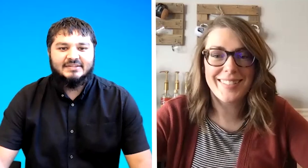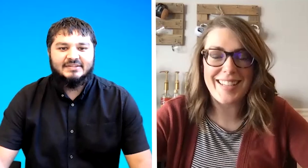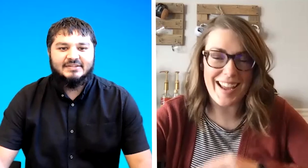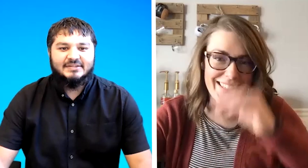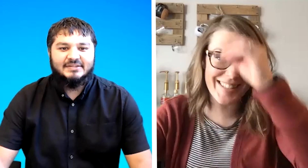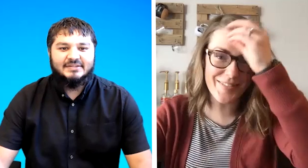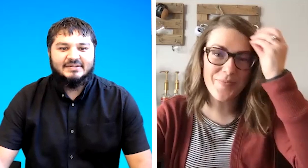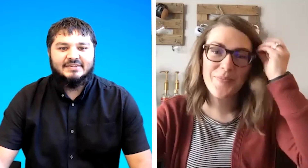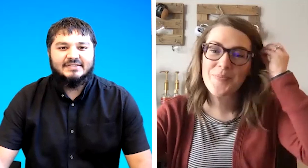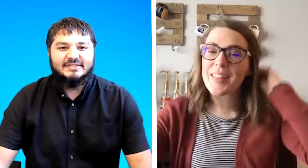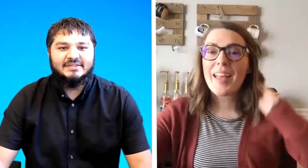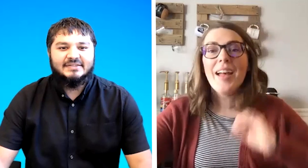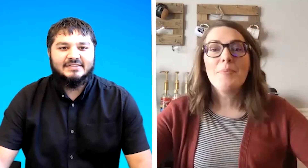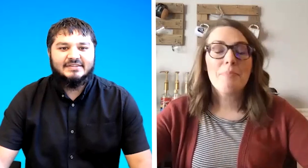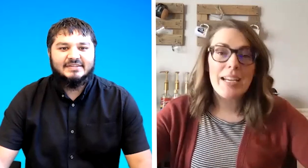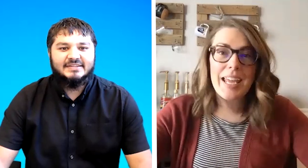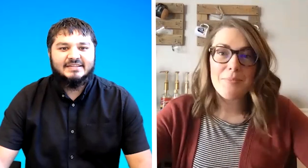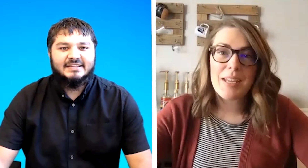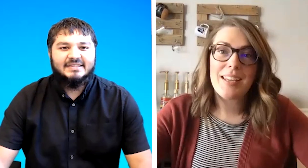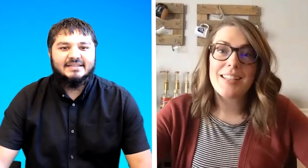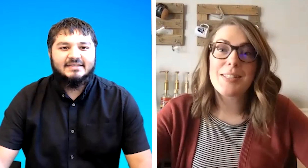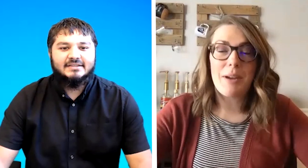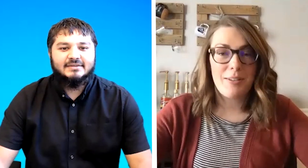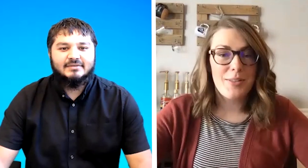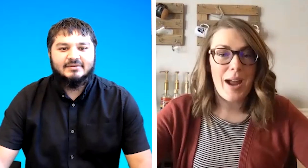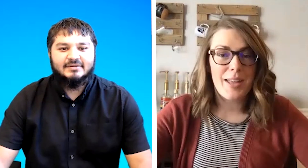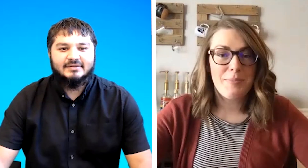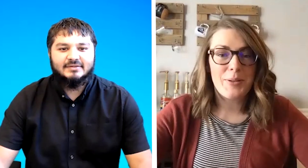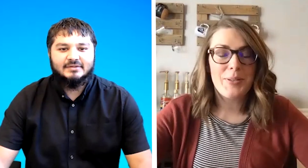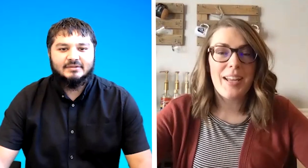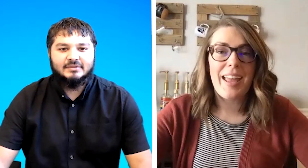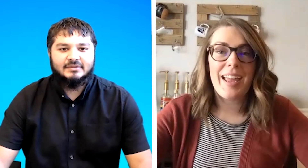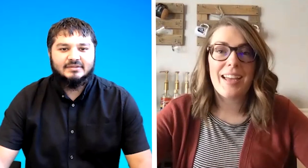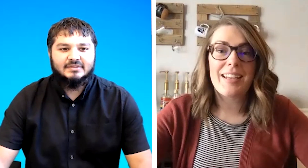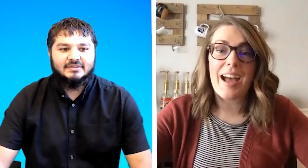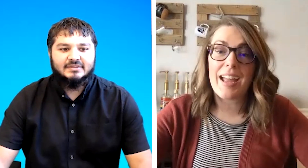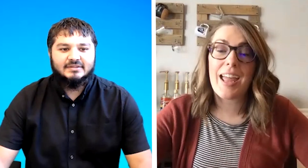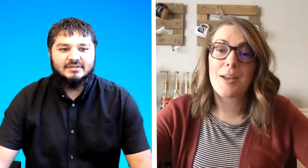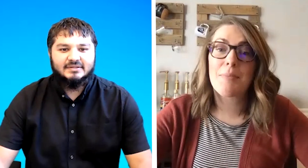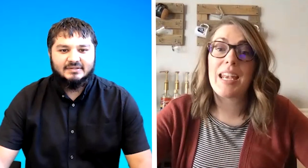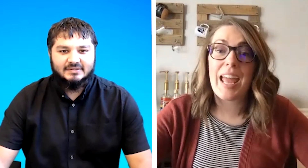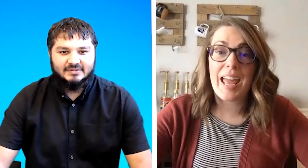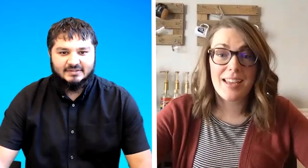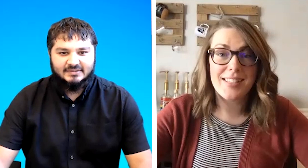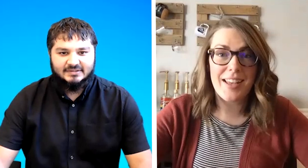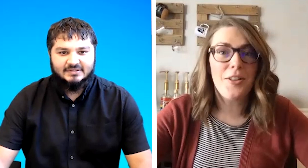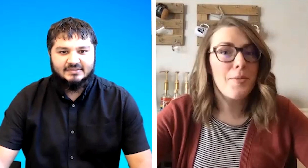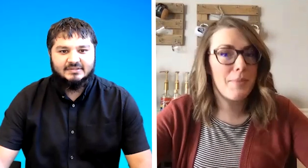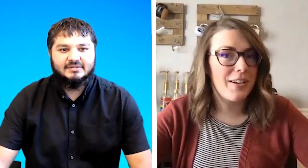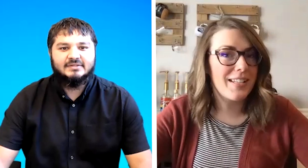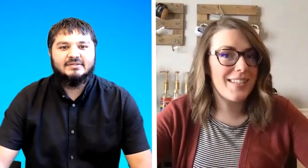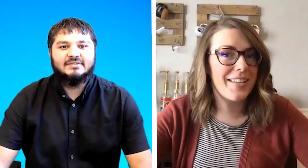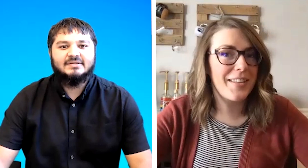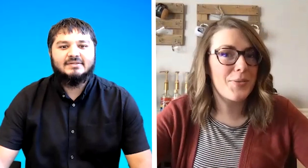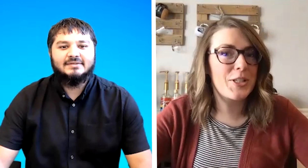yes my name is meredith rathbone and i am an asl american sign language